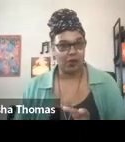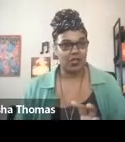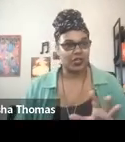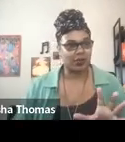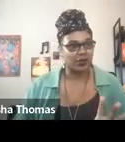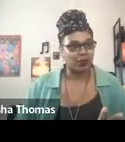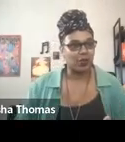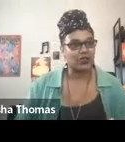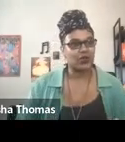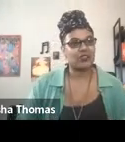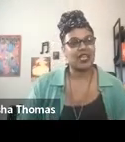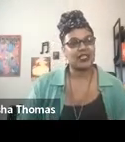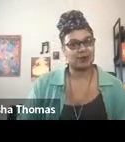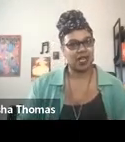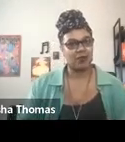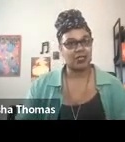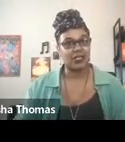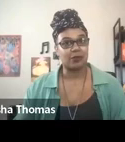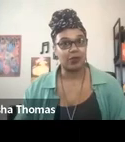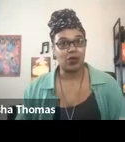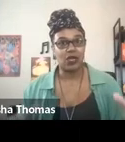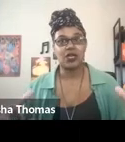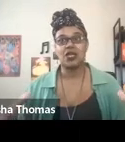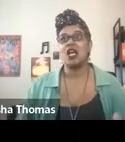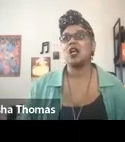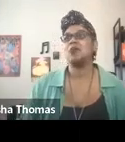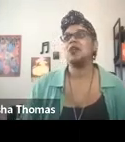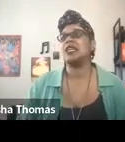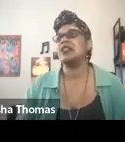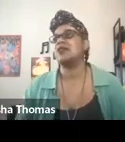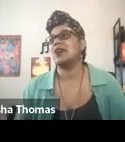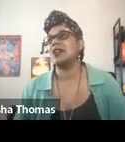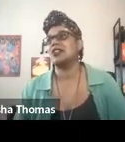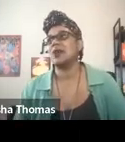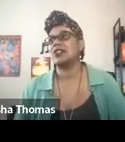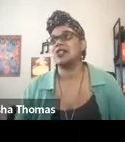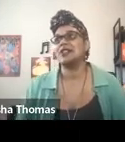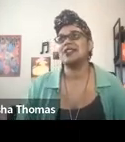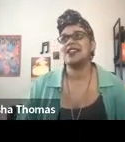of the project because we're both sort of taking some time to explore in the various directions